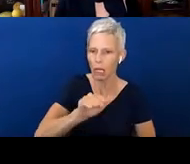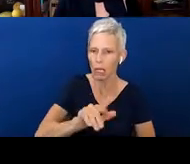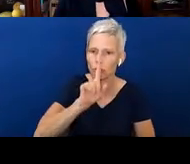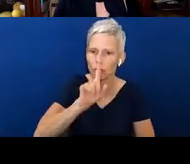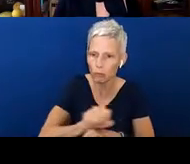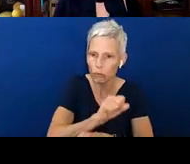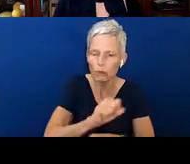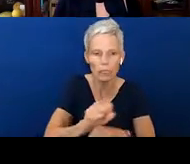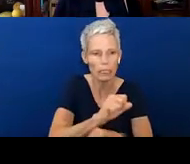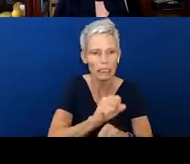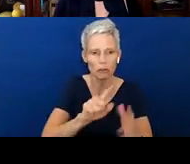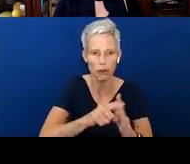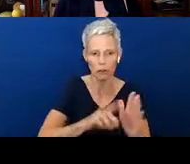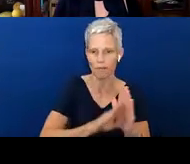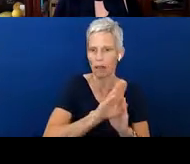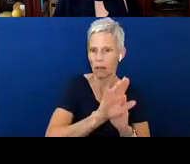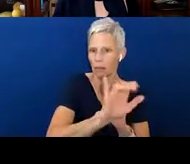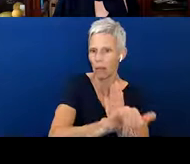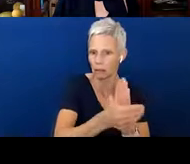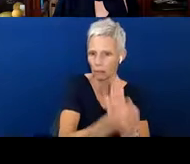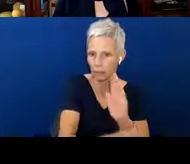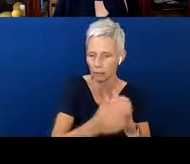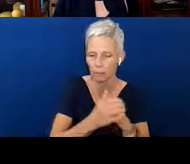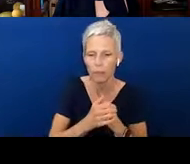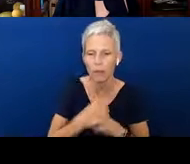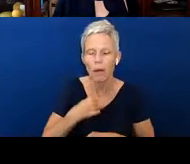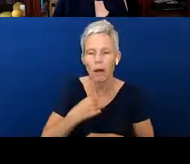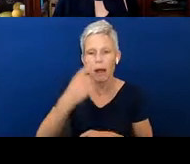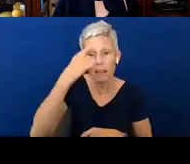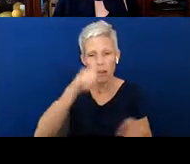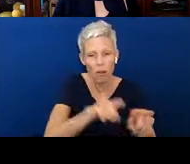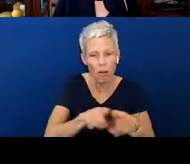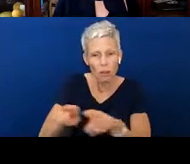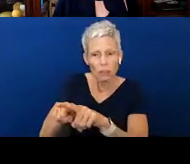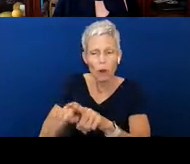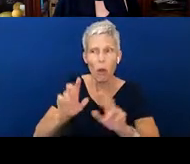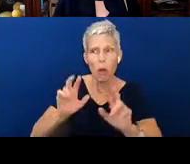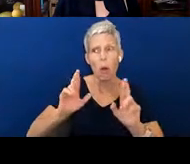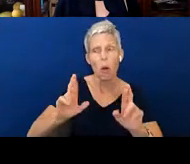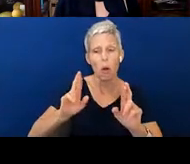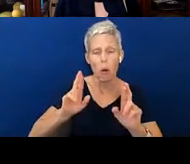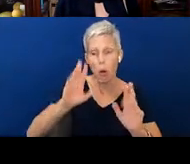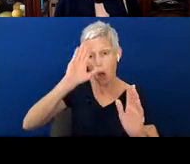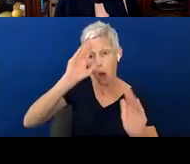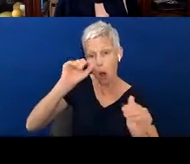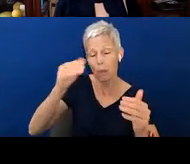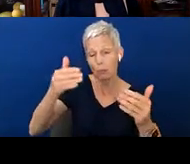And I think too, the hope is as we go forward and you learn more about this,